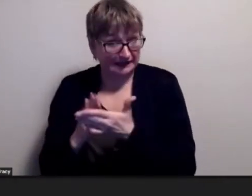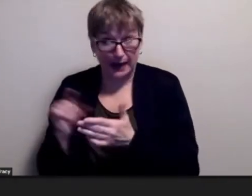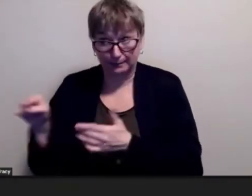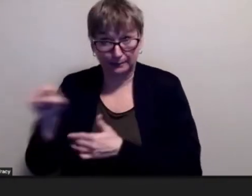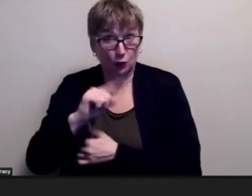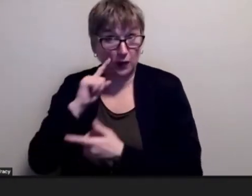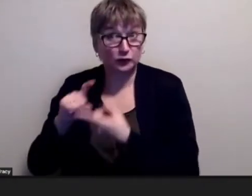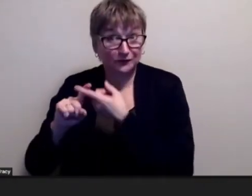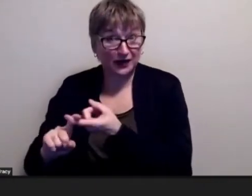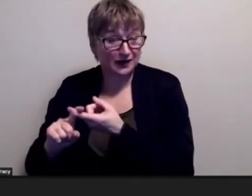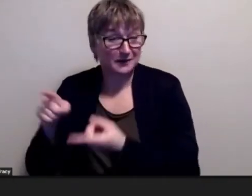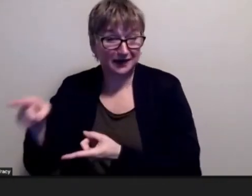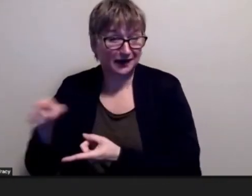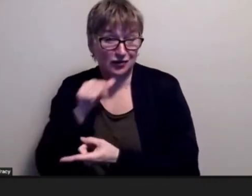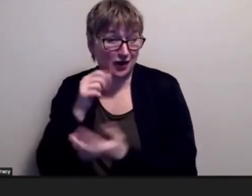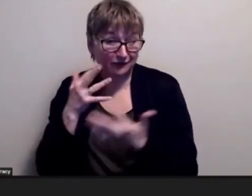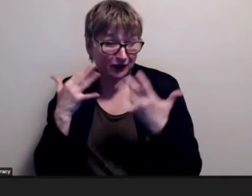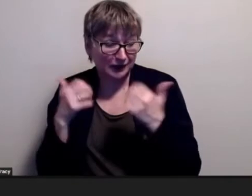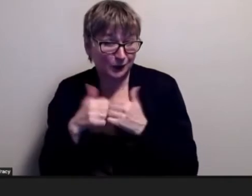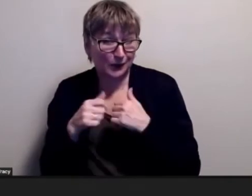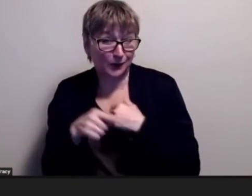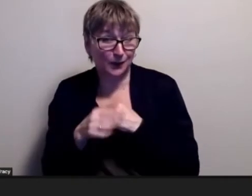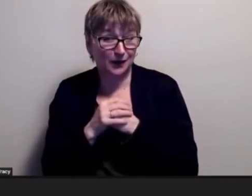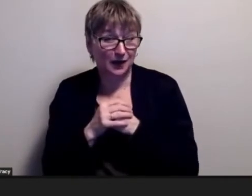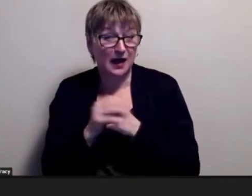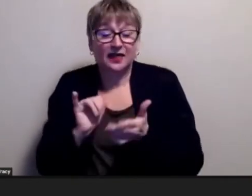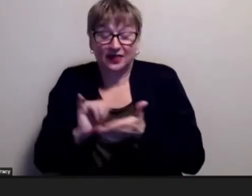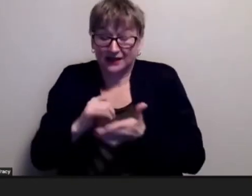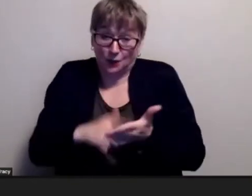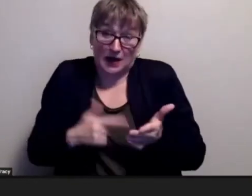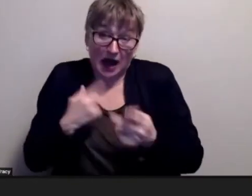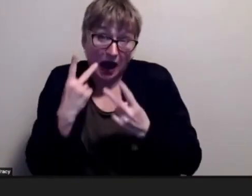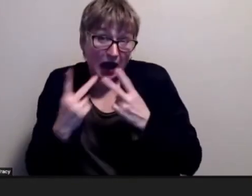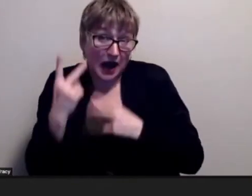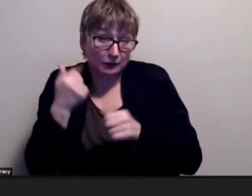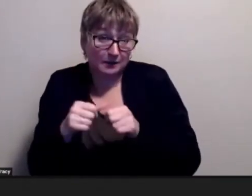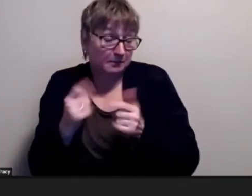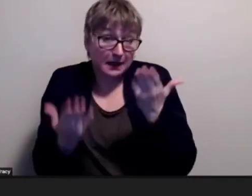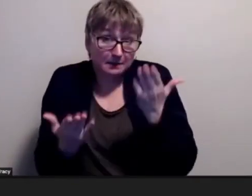weren't really very friendly with you that's what i remember but maybe i thought that wrong have i